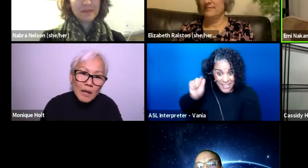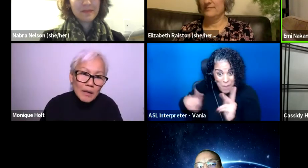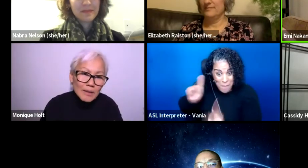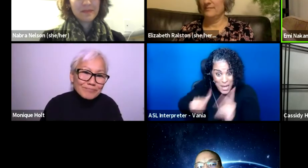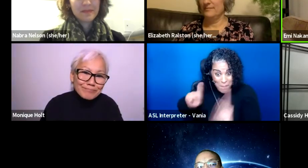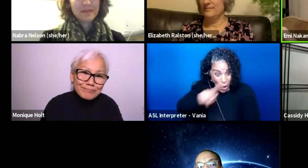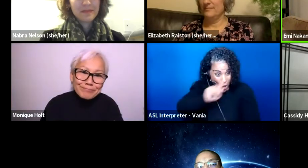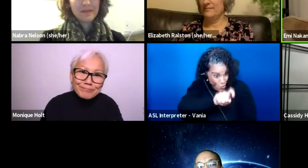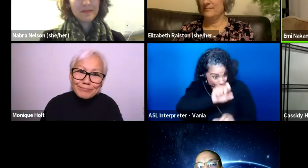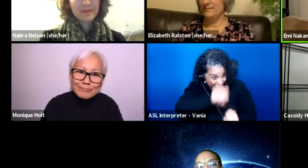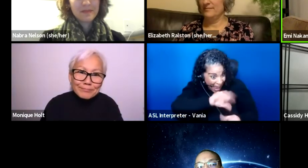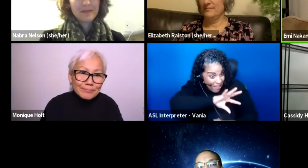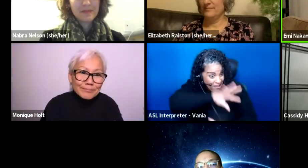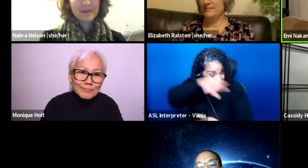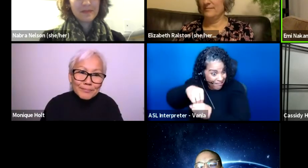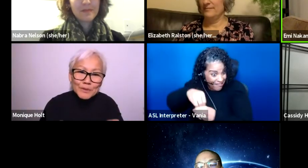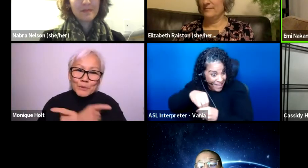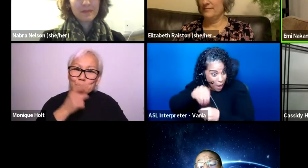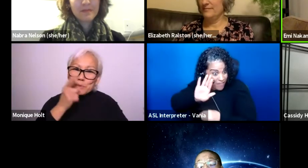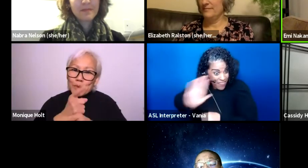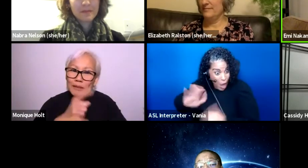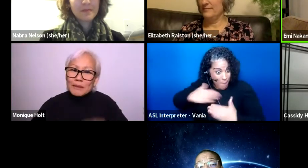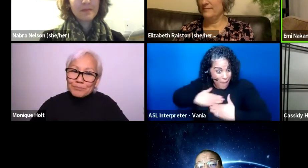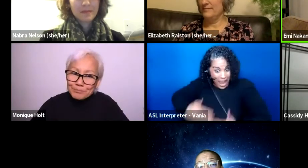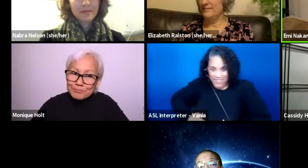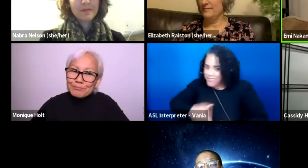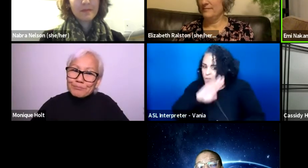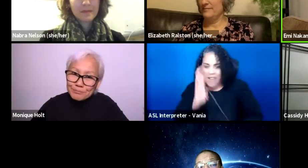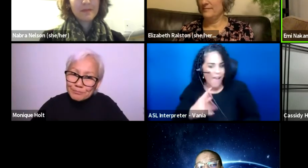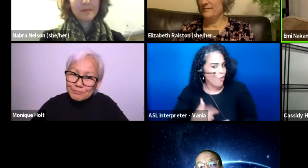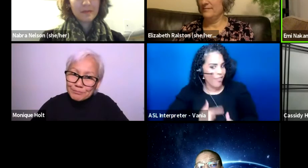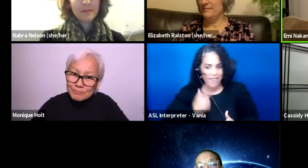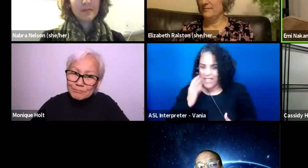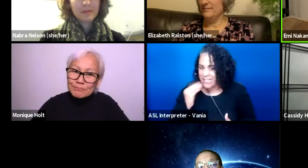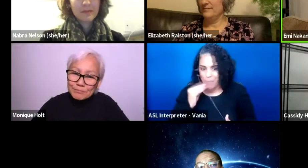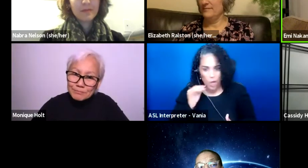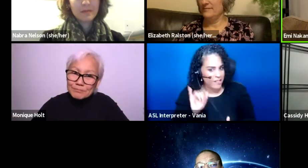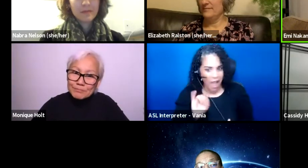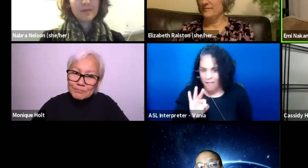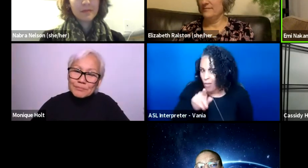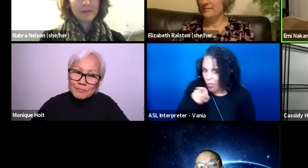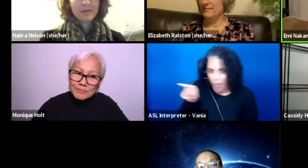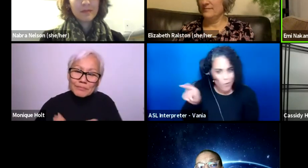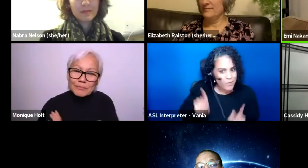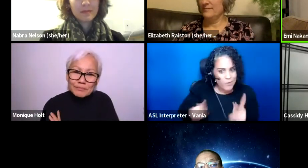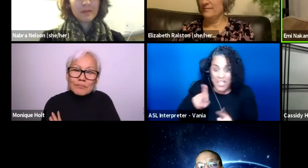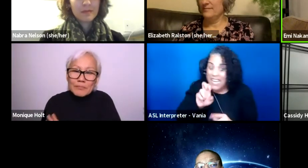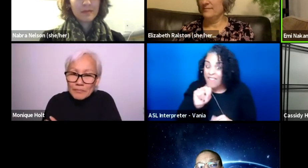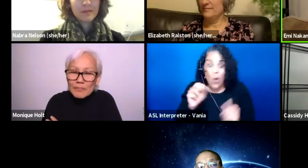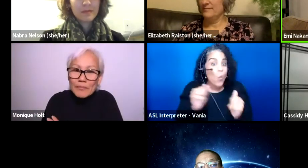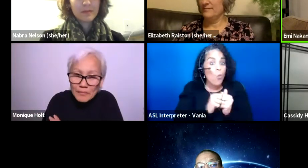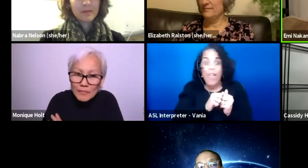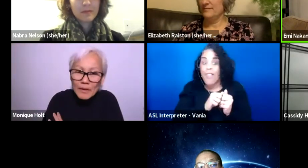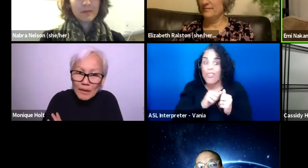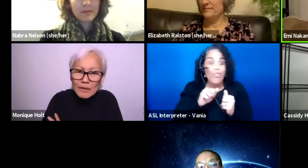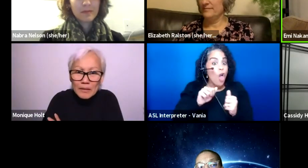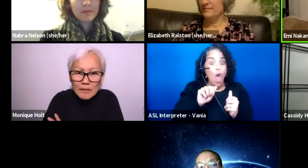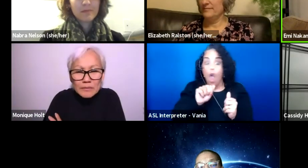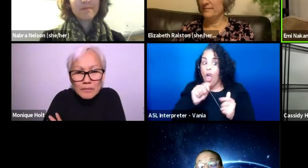they will never live the experience of, and even, like, the greatest method acting will never replace that.